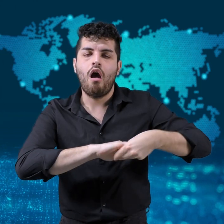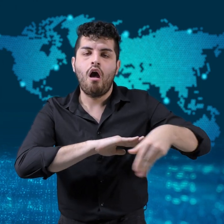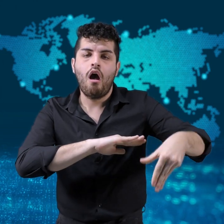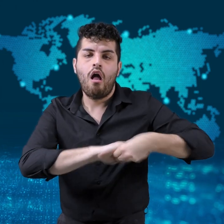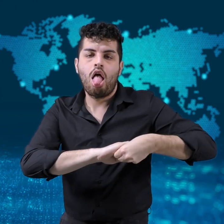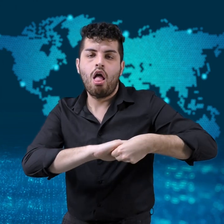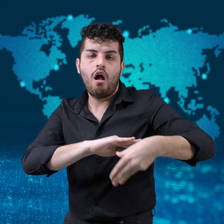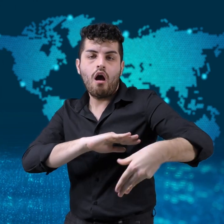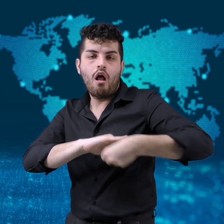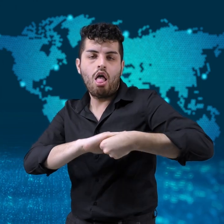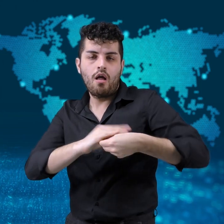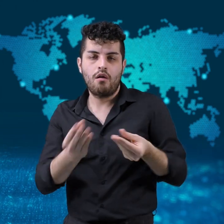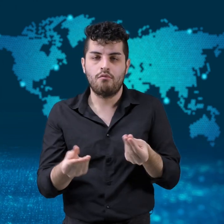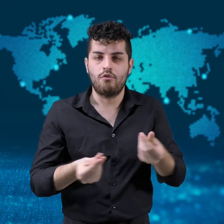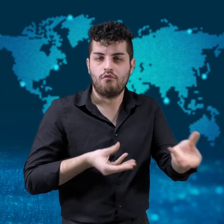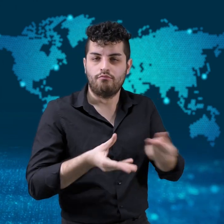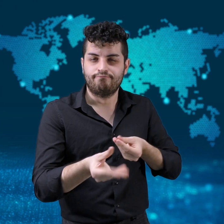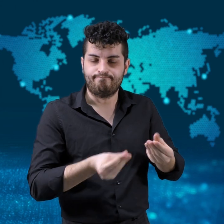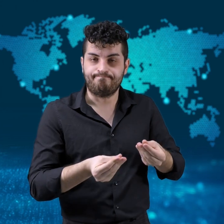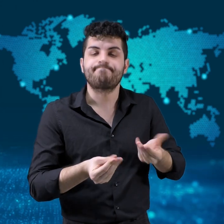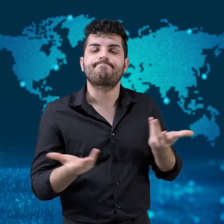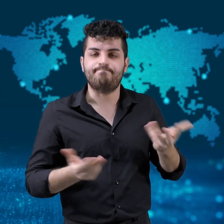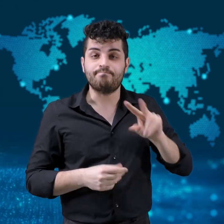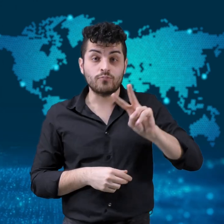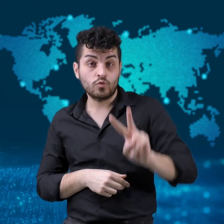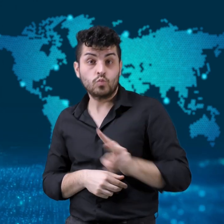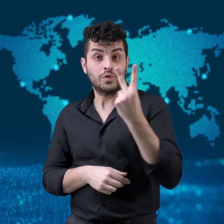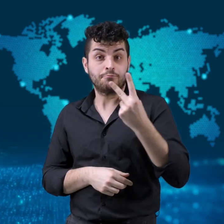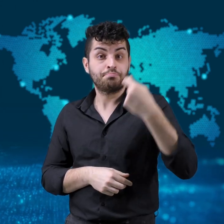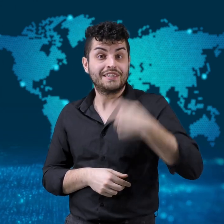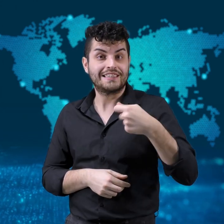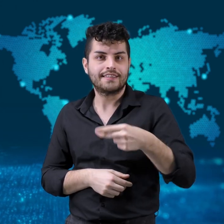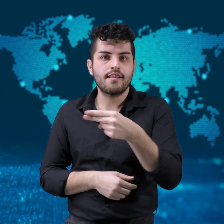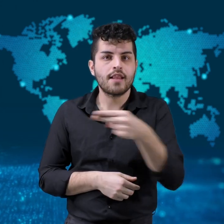The second, Manuel Merino,